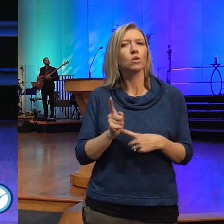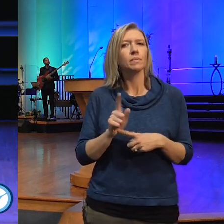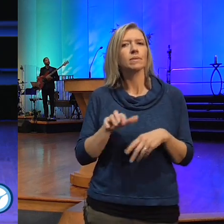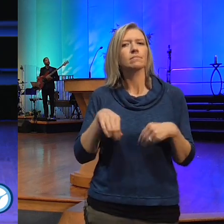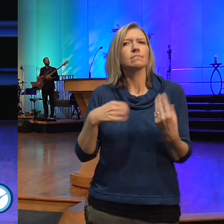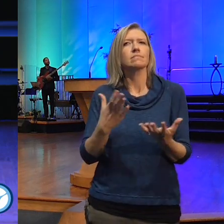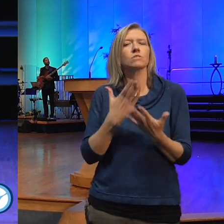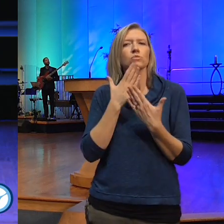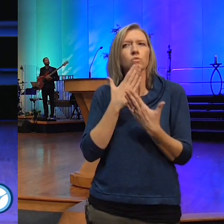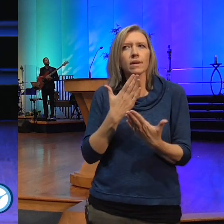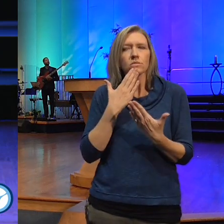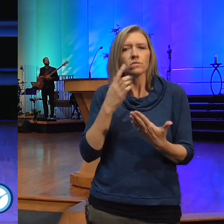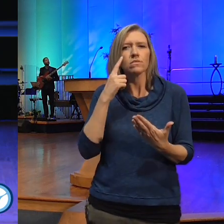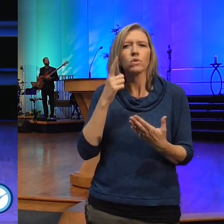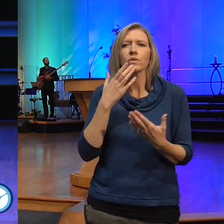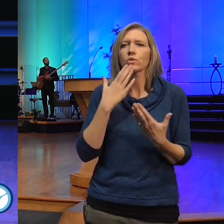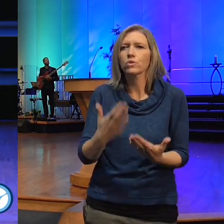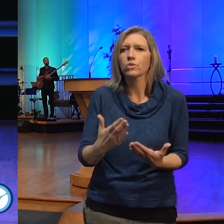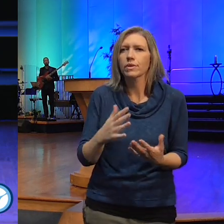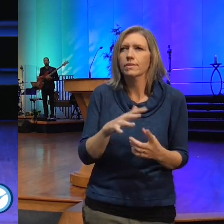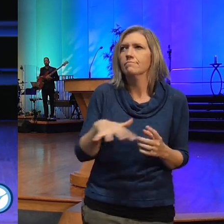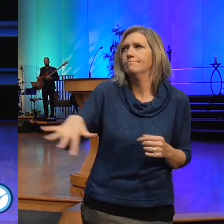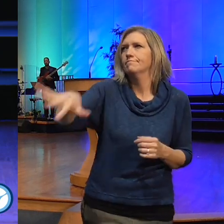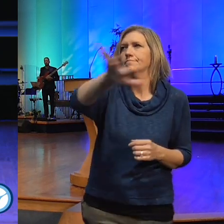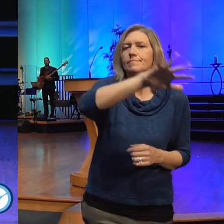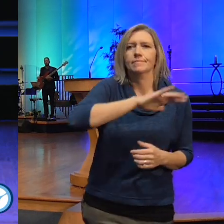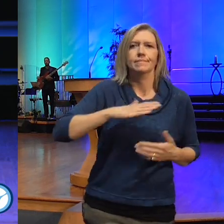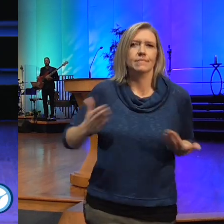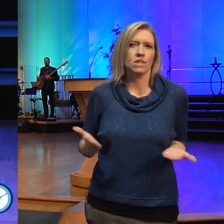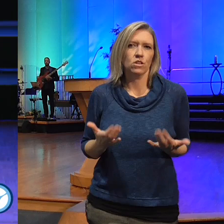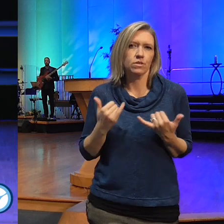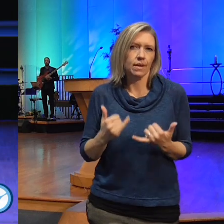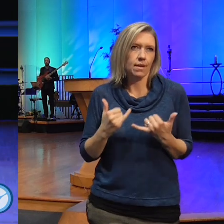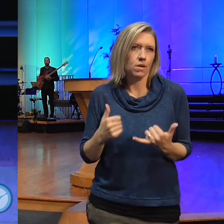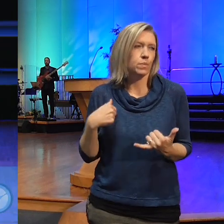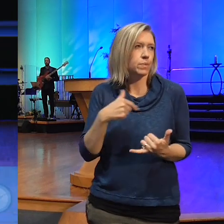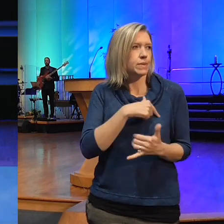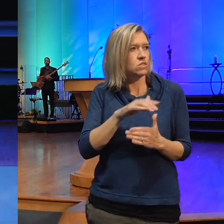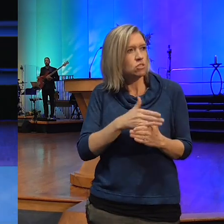that is all around us right here and right now as we share our ties and offerings let's